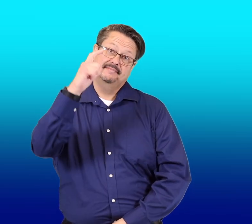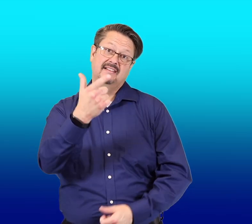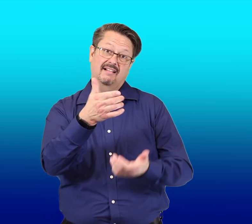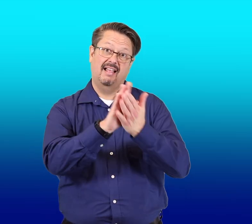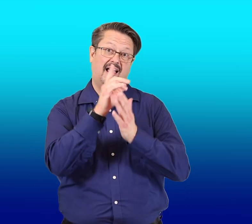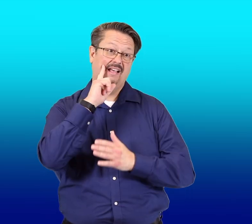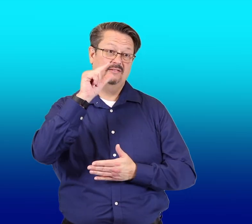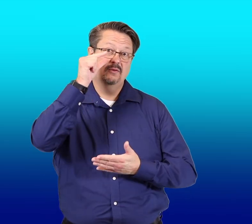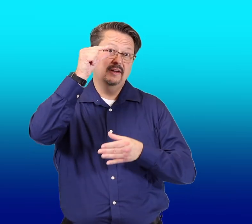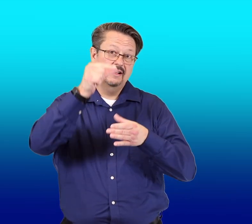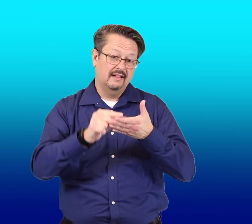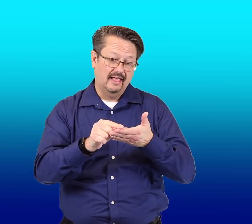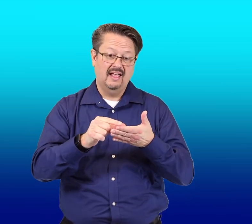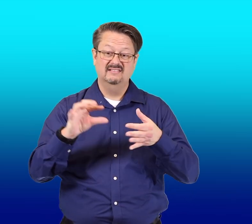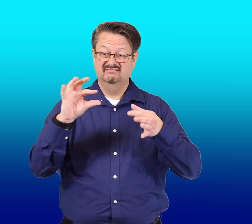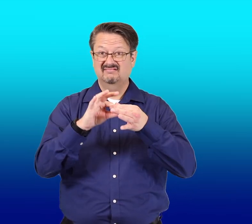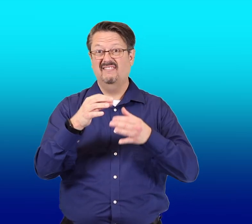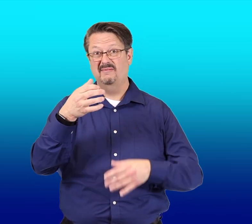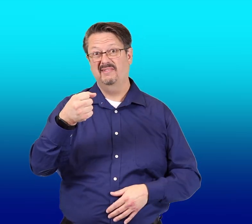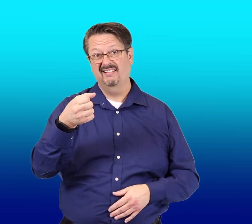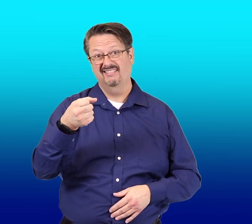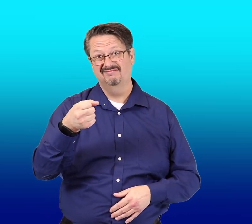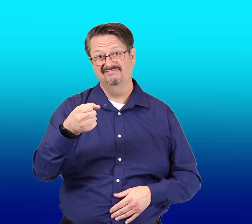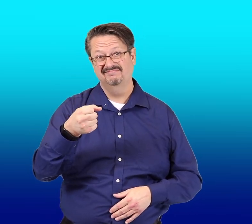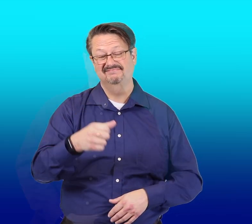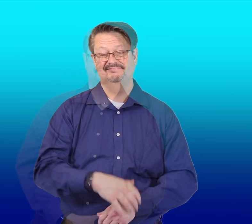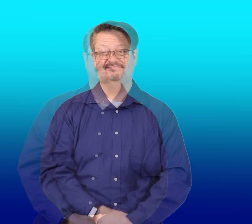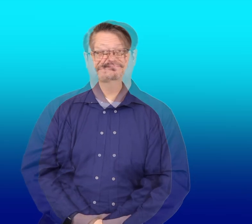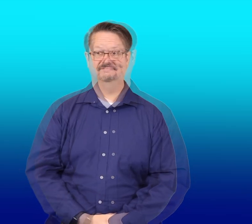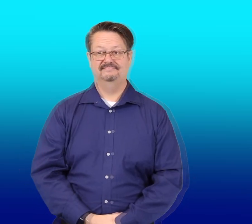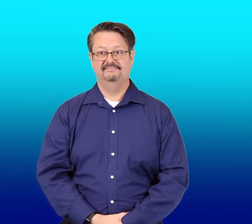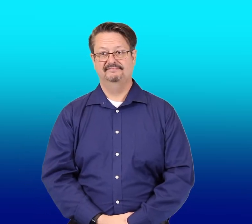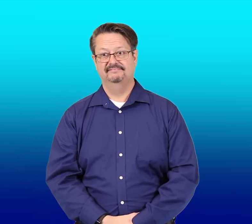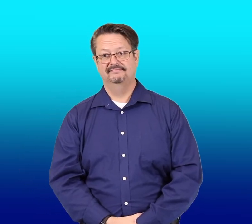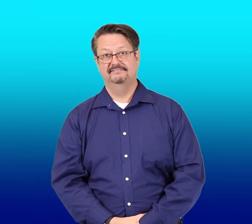he'll ask for a glass of milk.